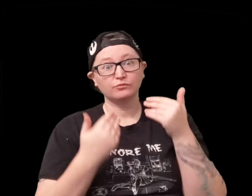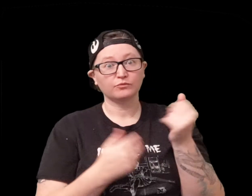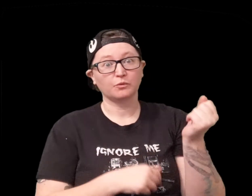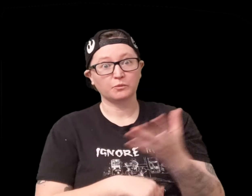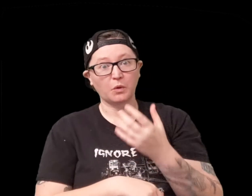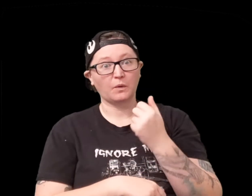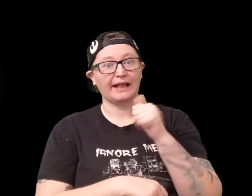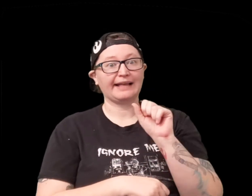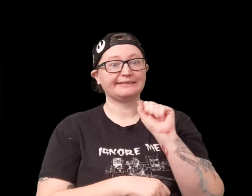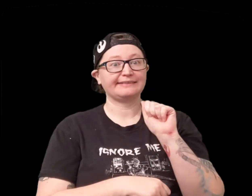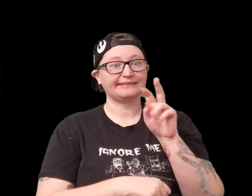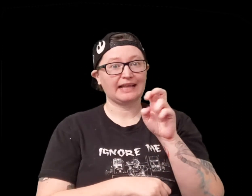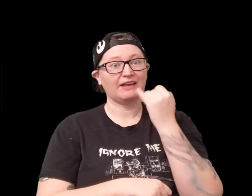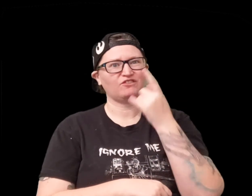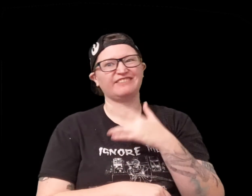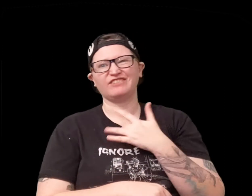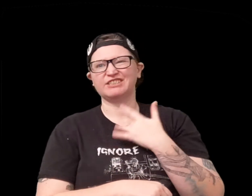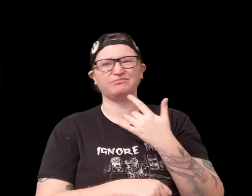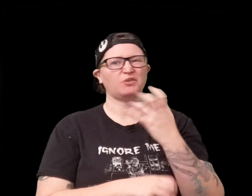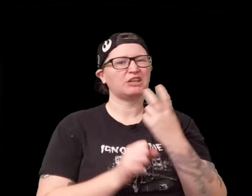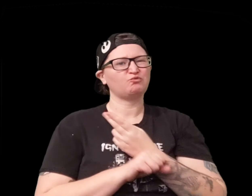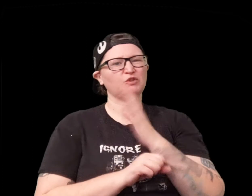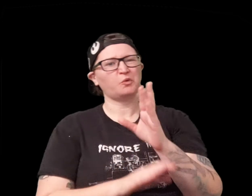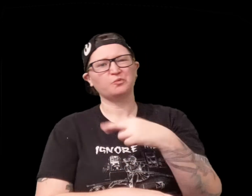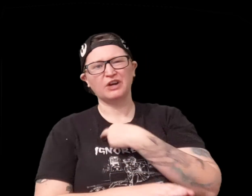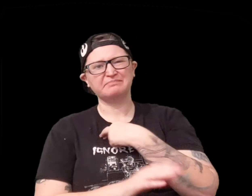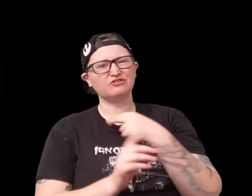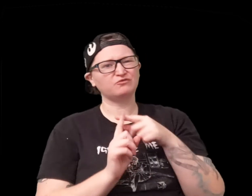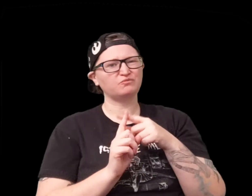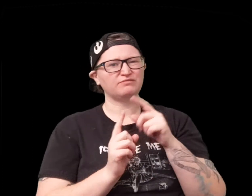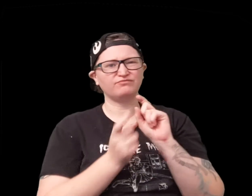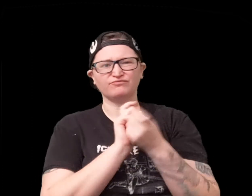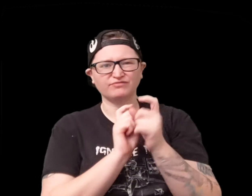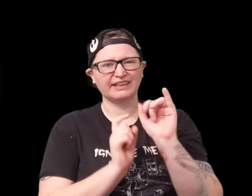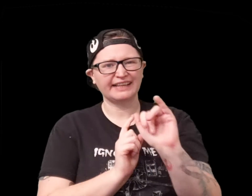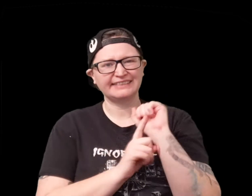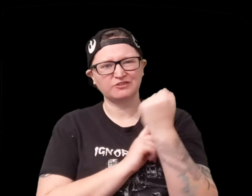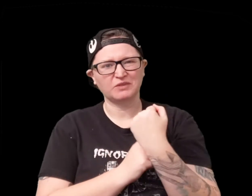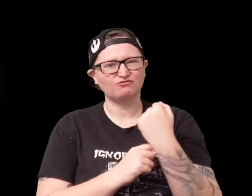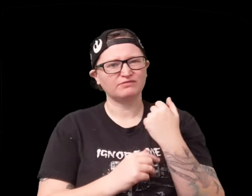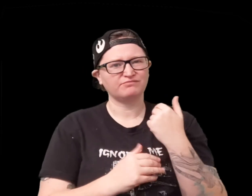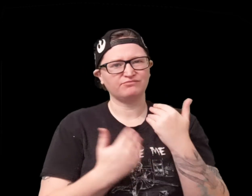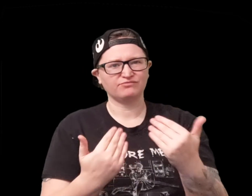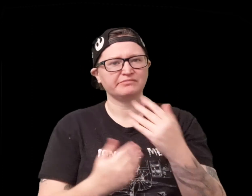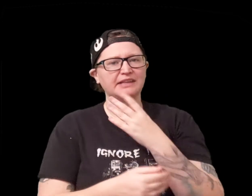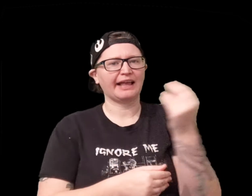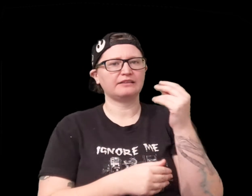so before you roll as a save if you feel like you want to use your reputation to change that